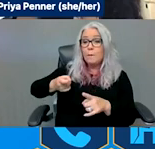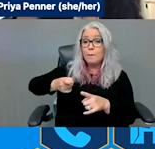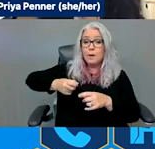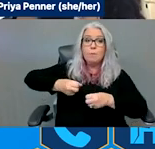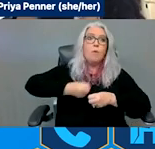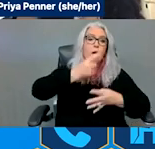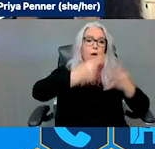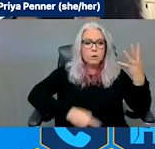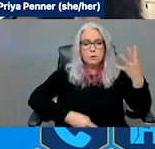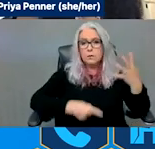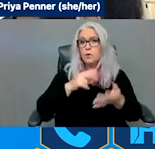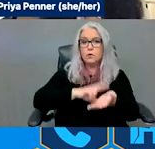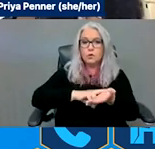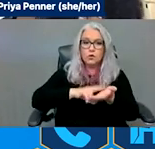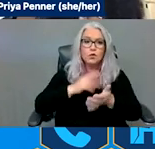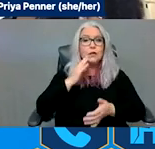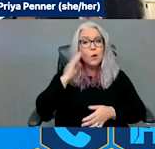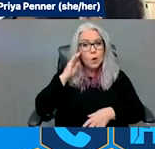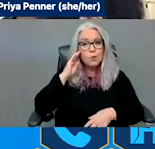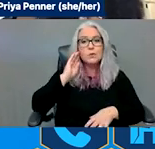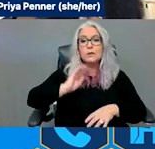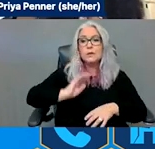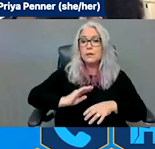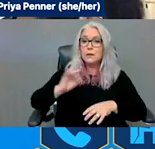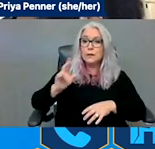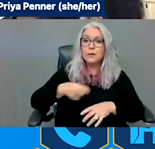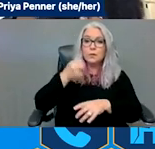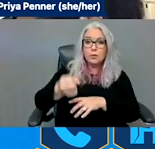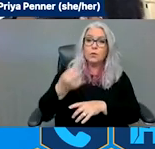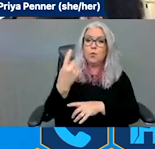homes up to seven being put into one warehouse when there should have been more than 150